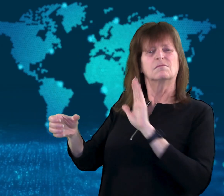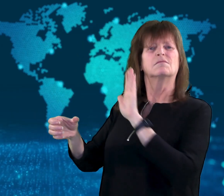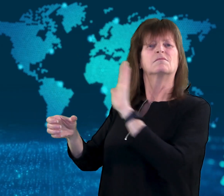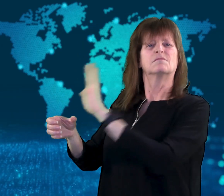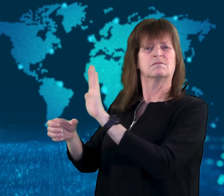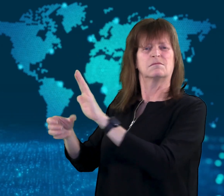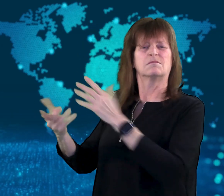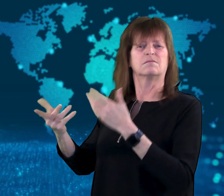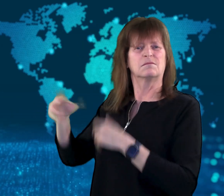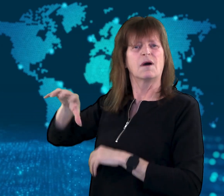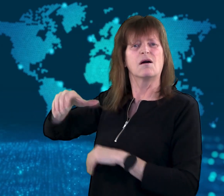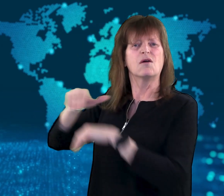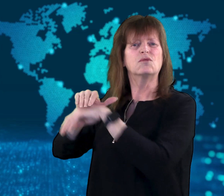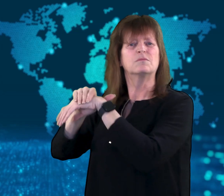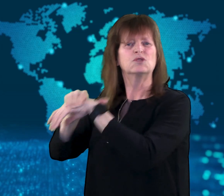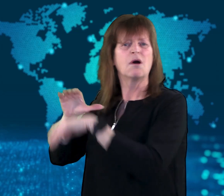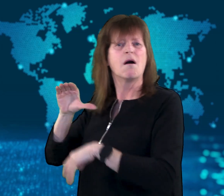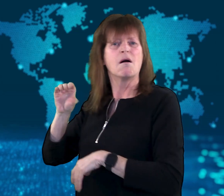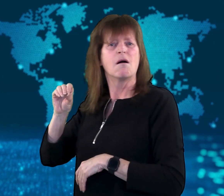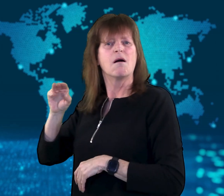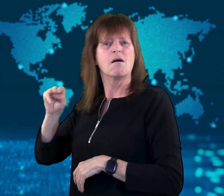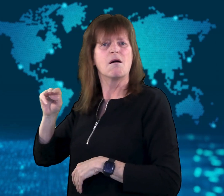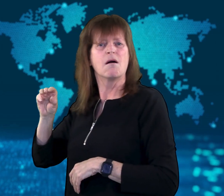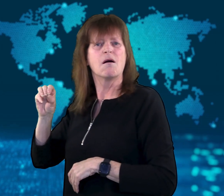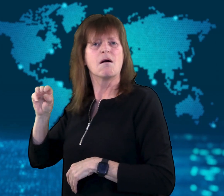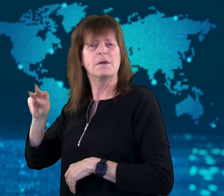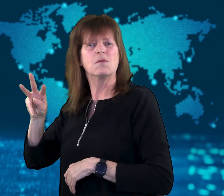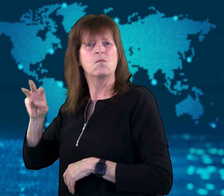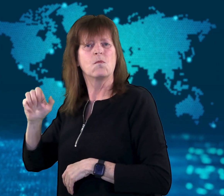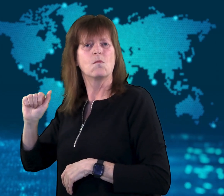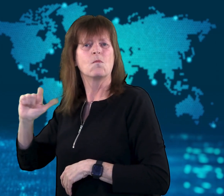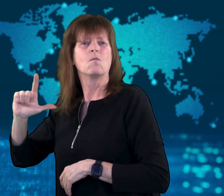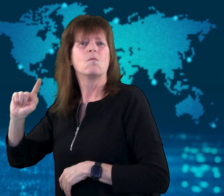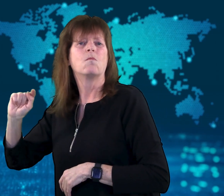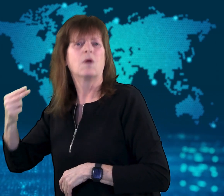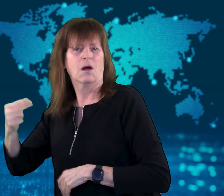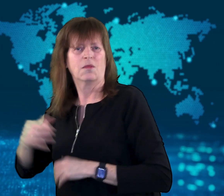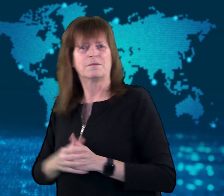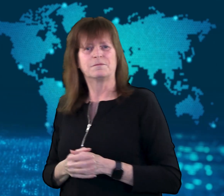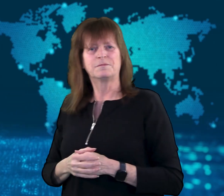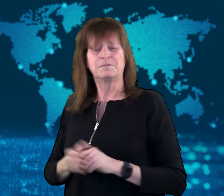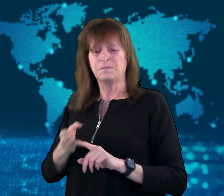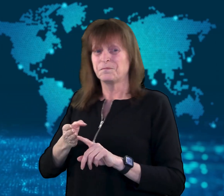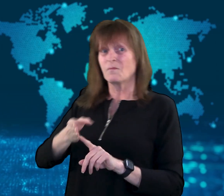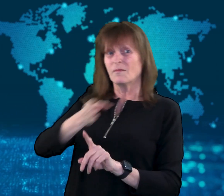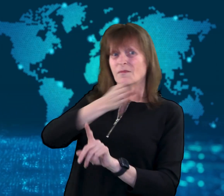show that the country is considering leaving the Commonwealth.